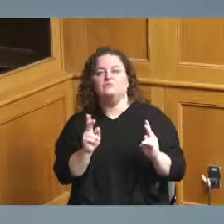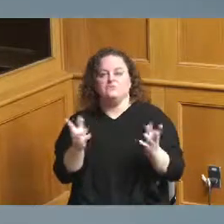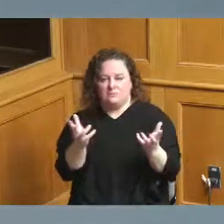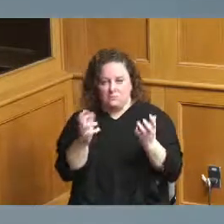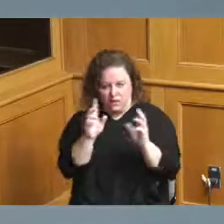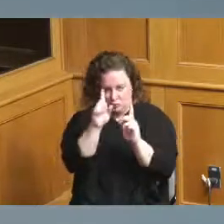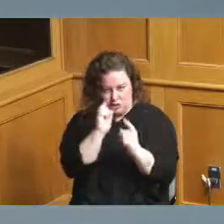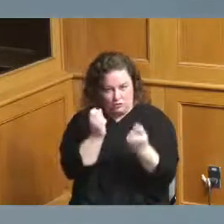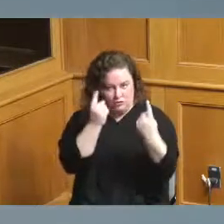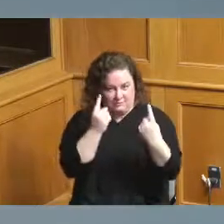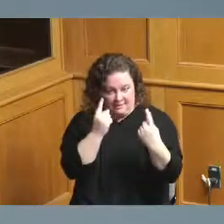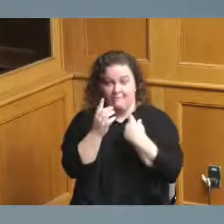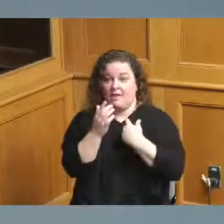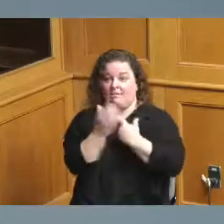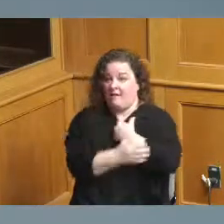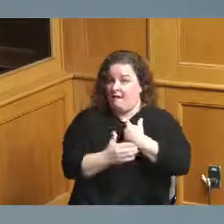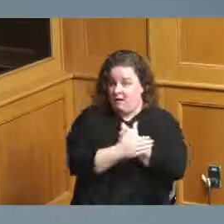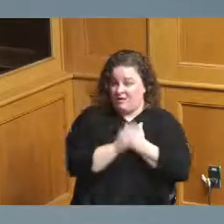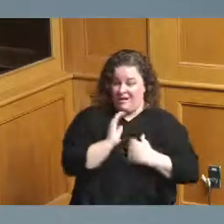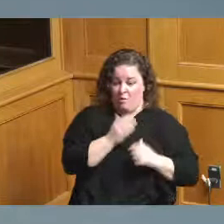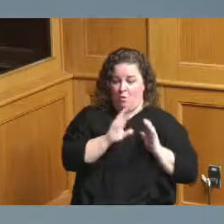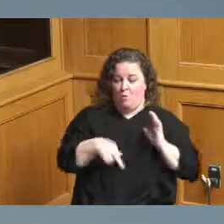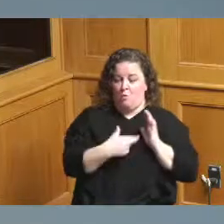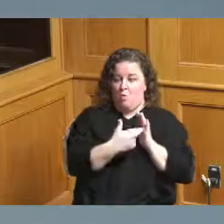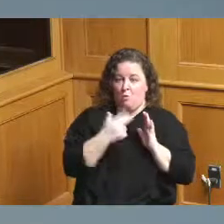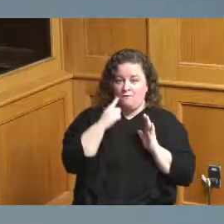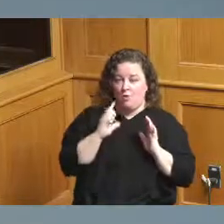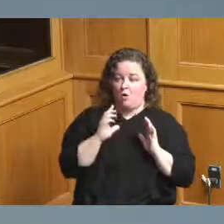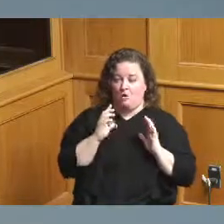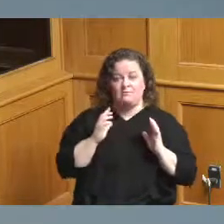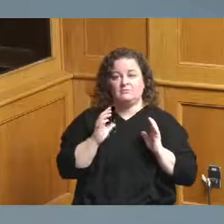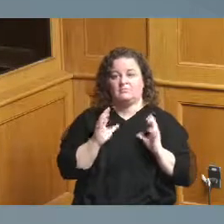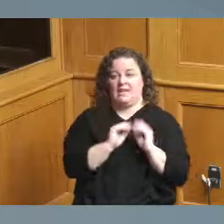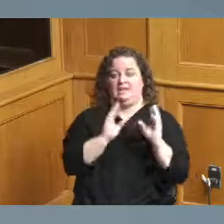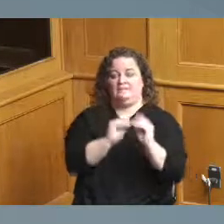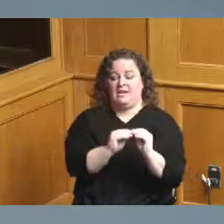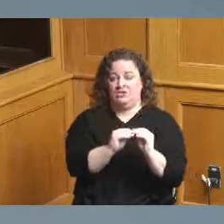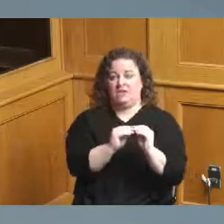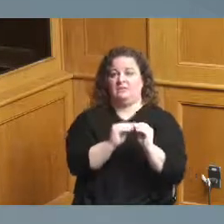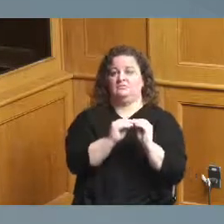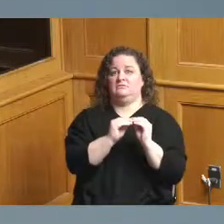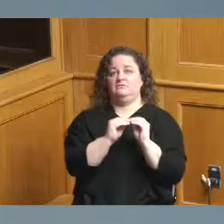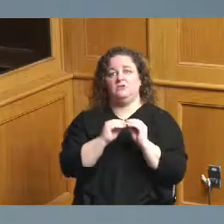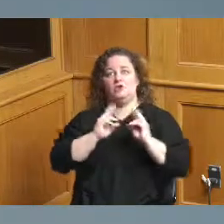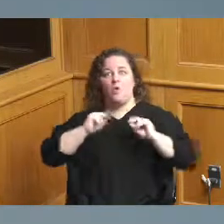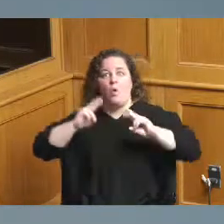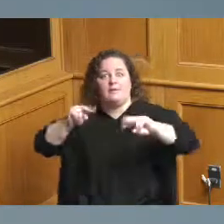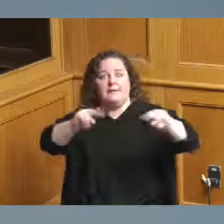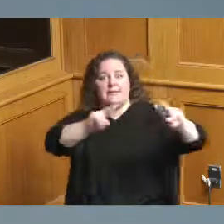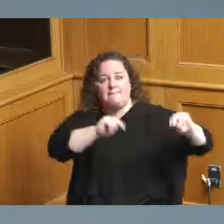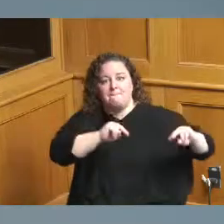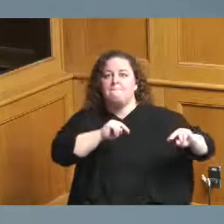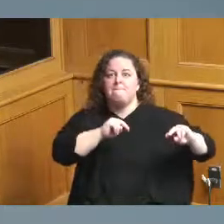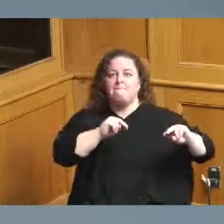the county's role in convention just convention and tourism activities within our community and